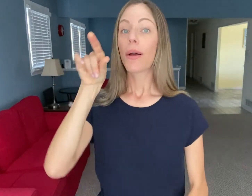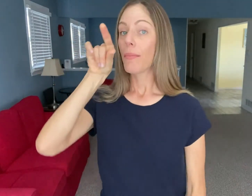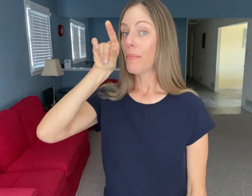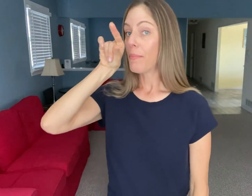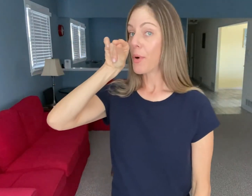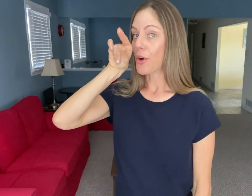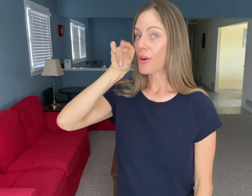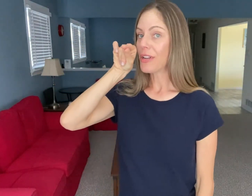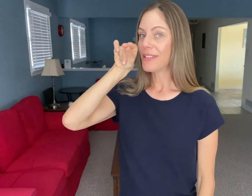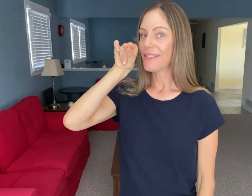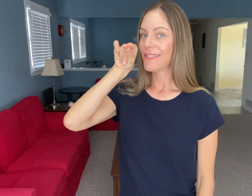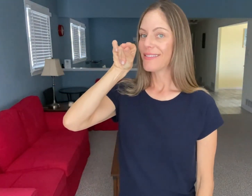BIRD